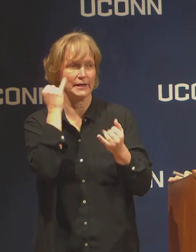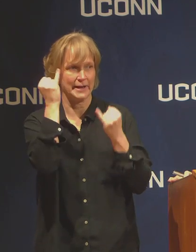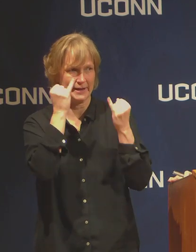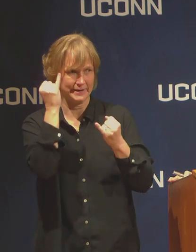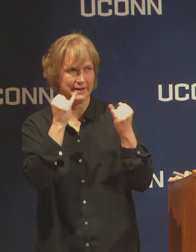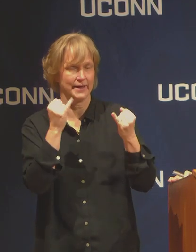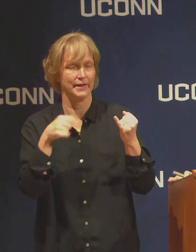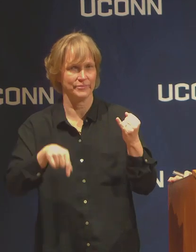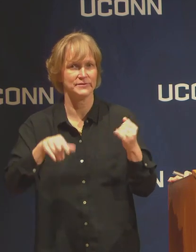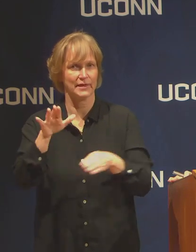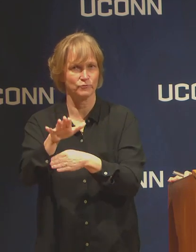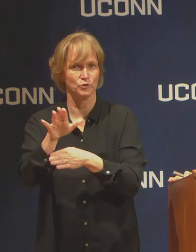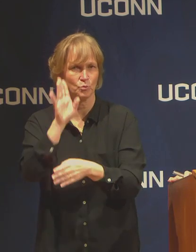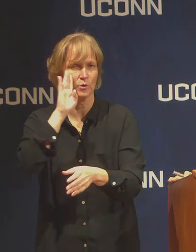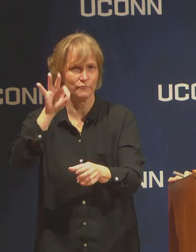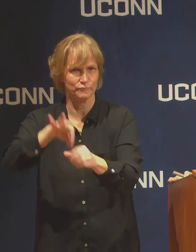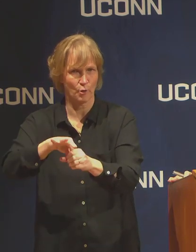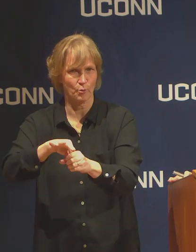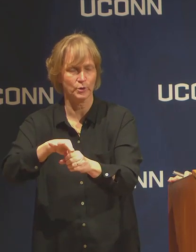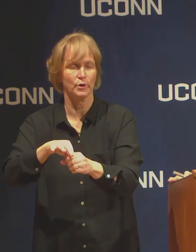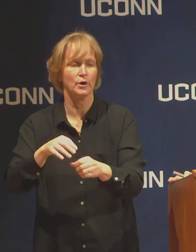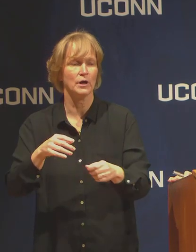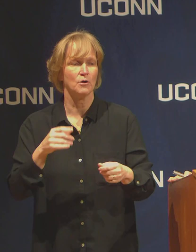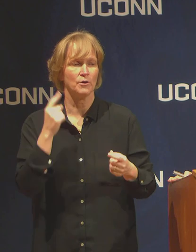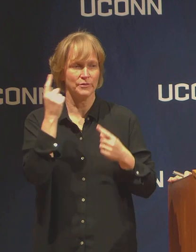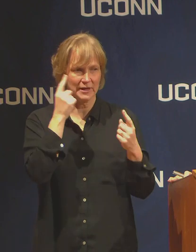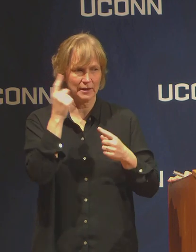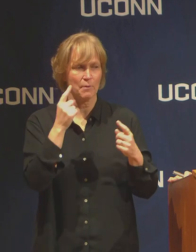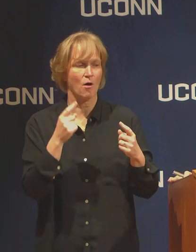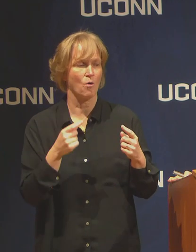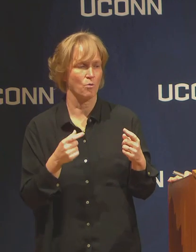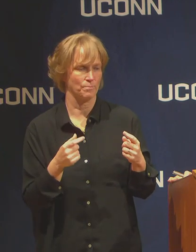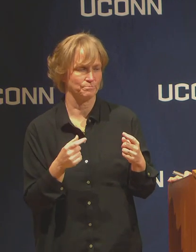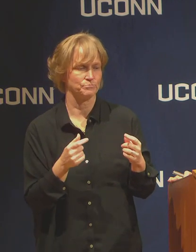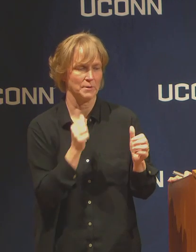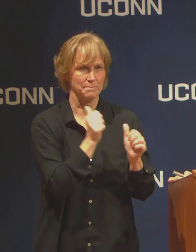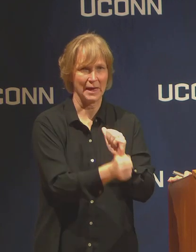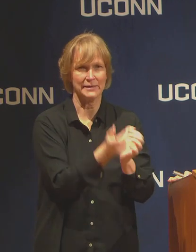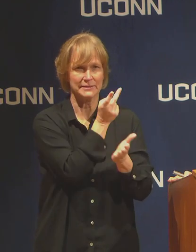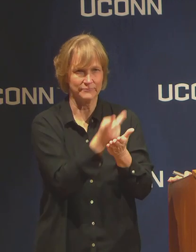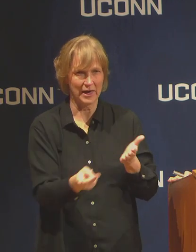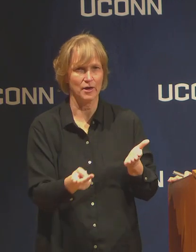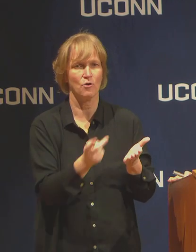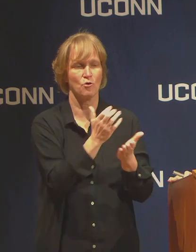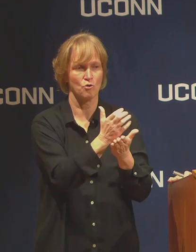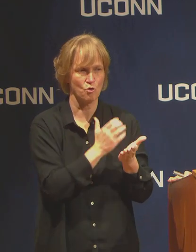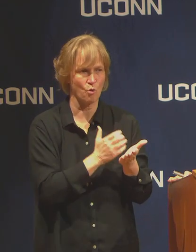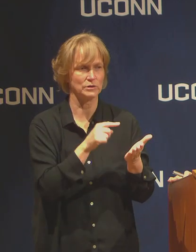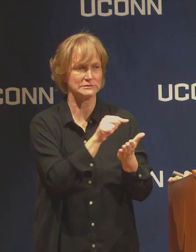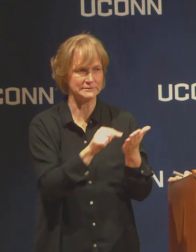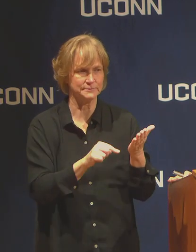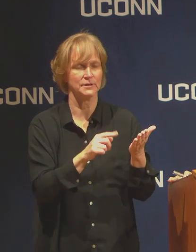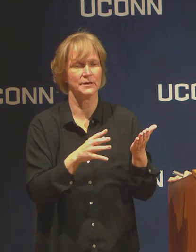about loosening up restrictions on pass/fail.